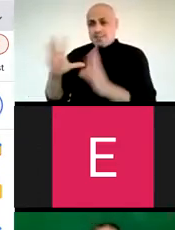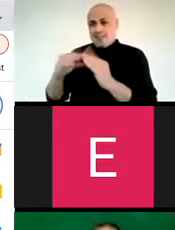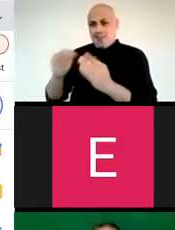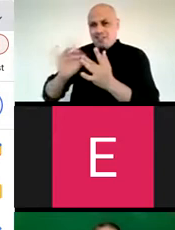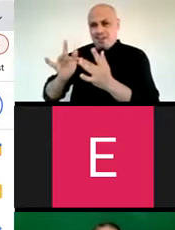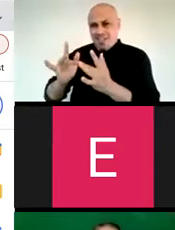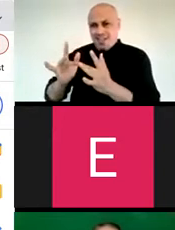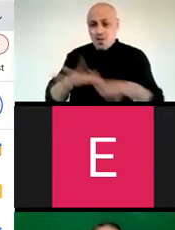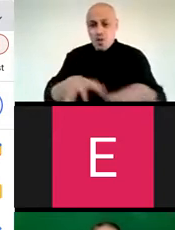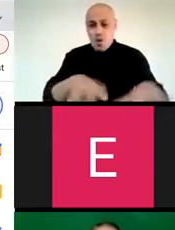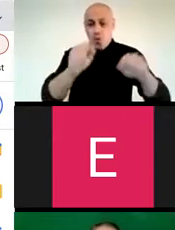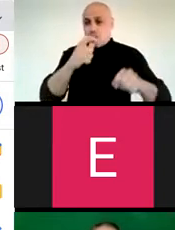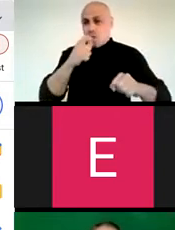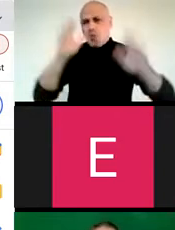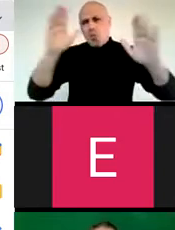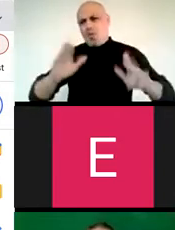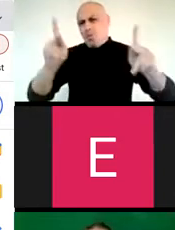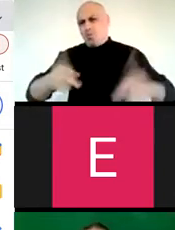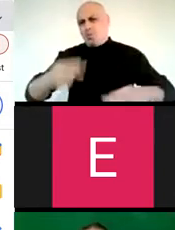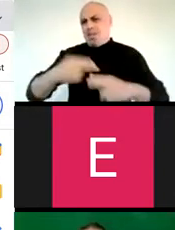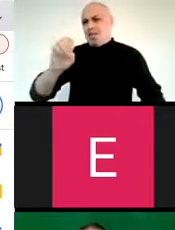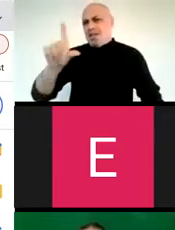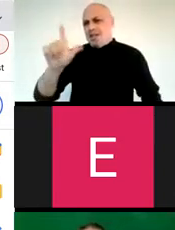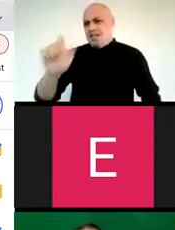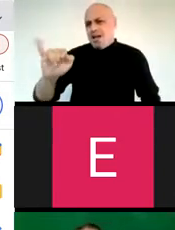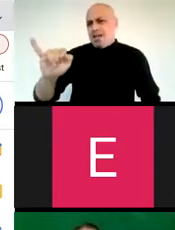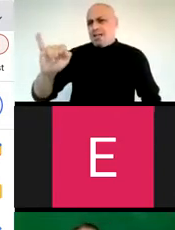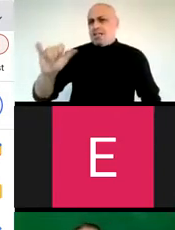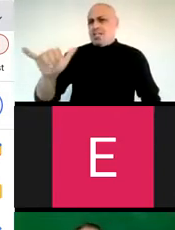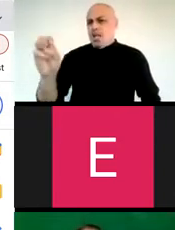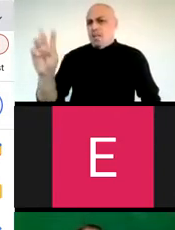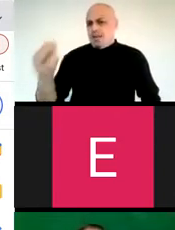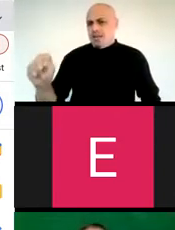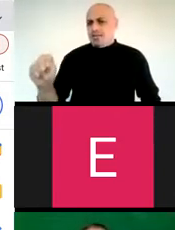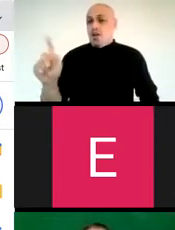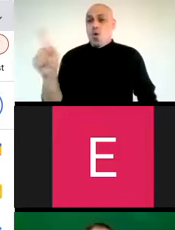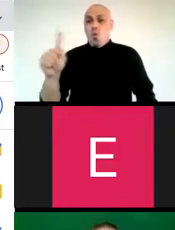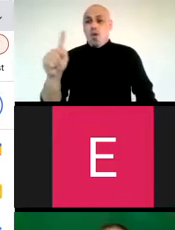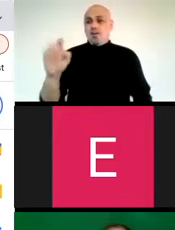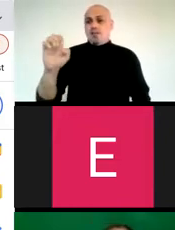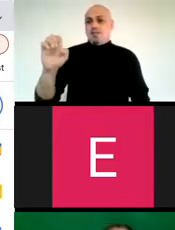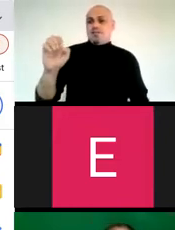Institute Conference online. It's hosted by a wonderful pianist named Eli Yemen and it's housed